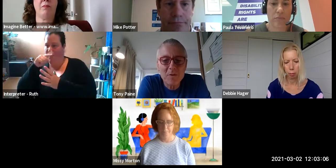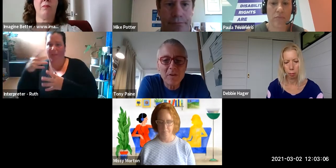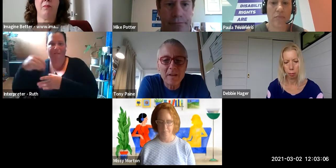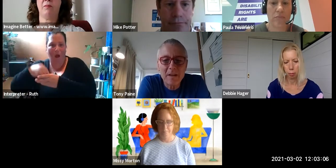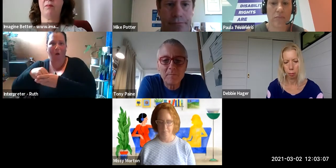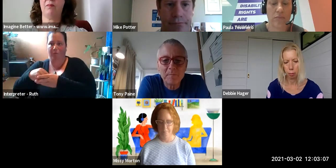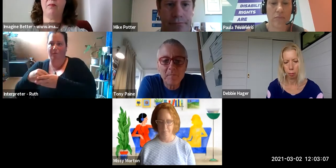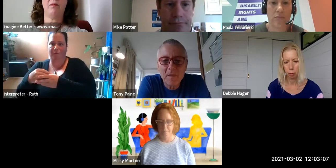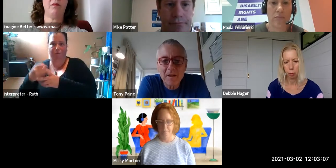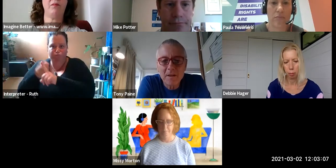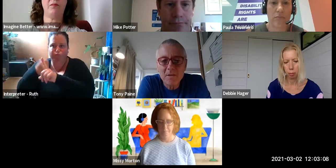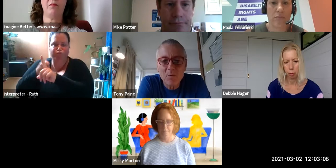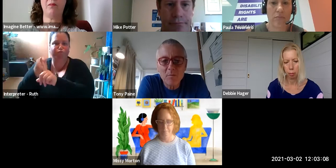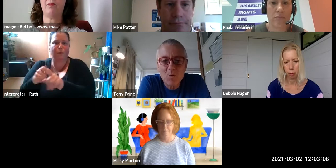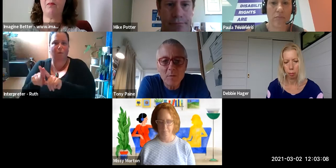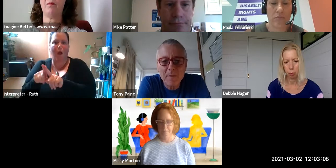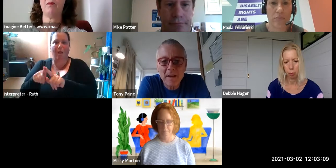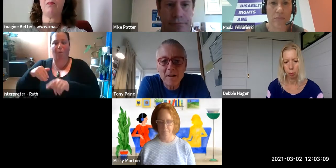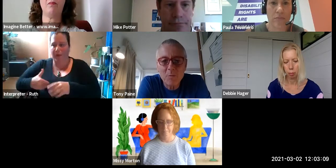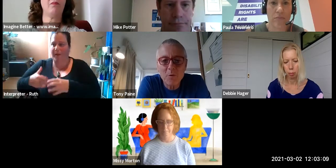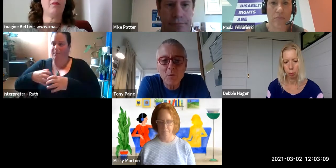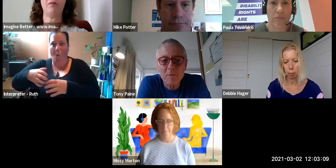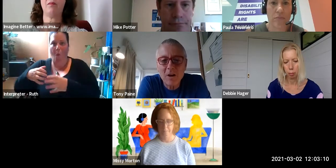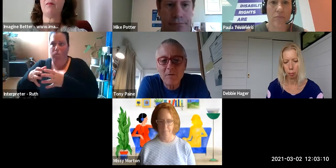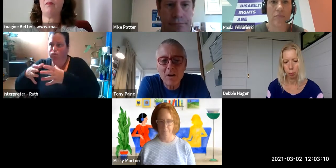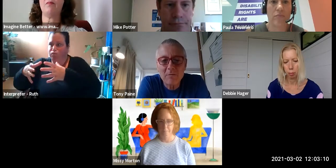needs to grow, that it's a movement that needs more fuel in the fire if you like.